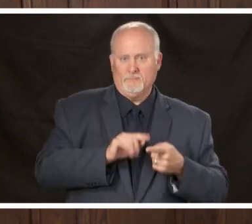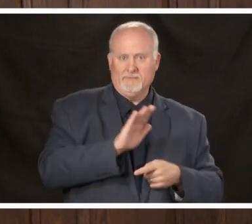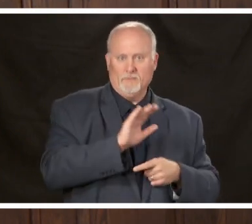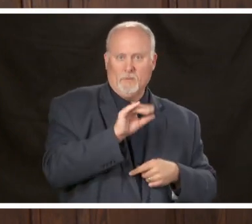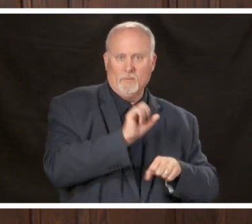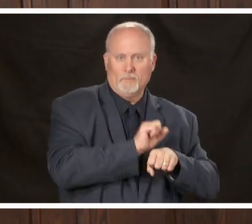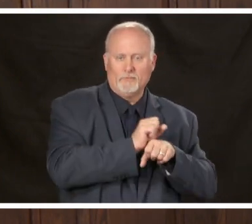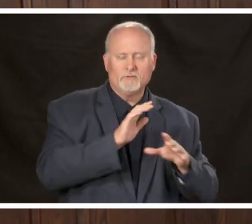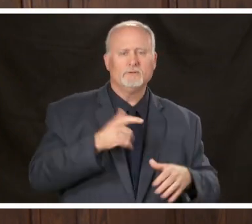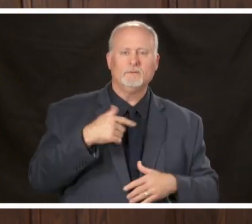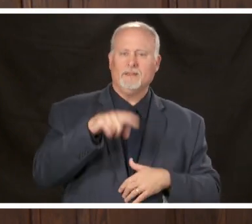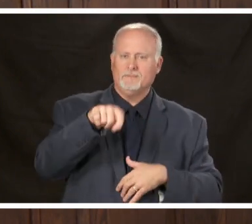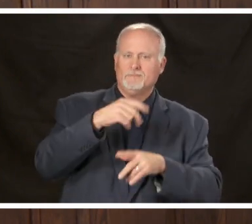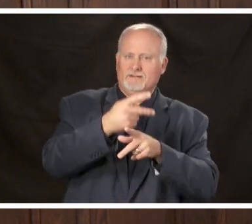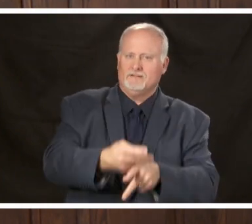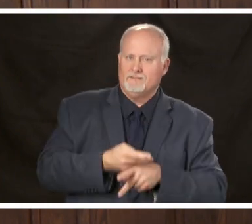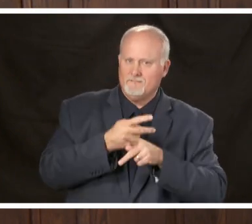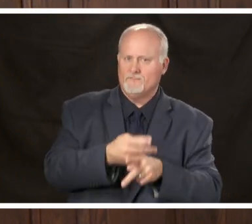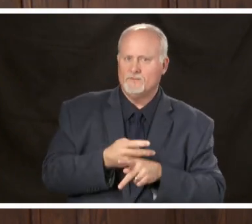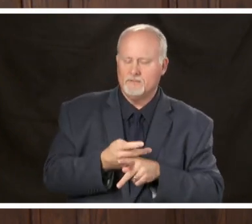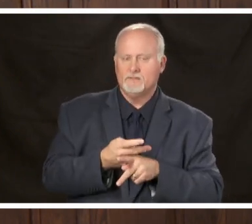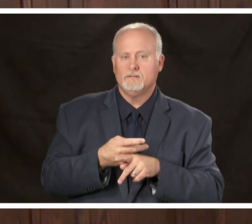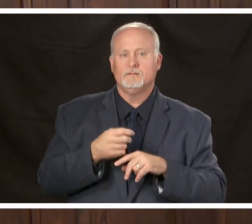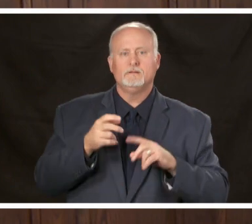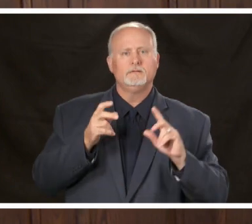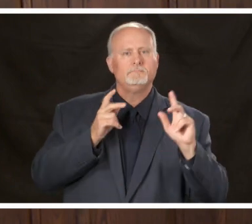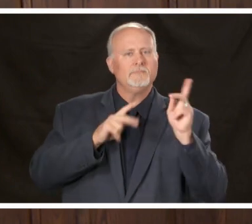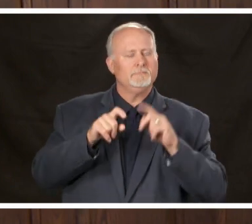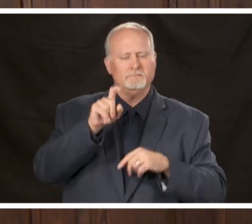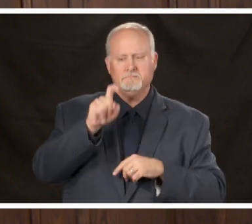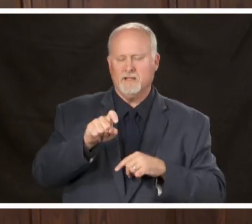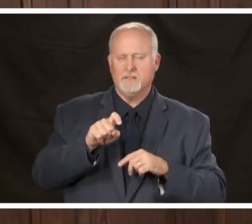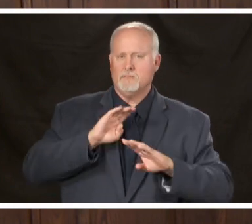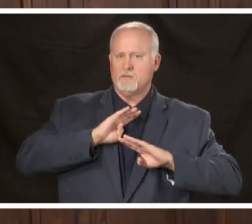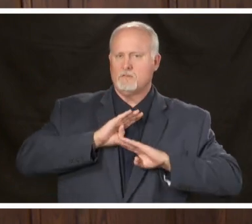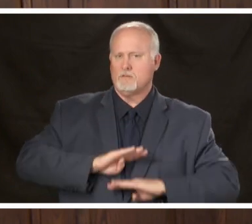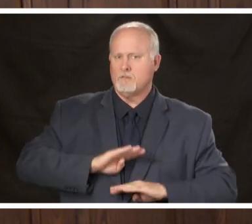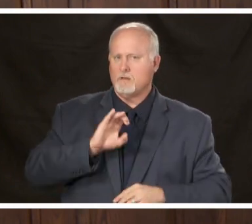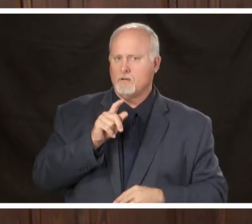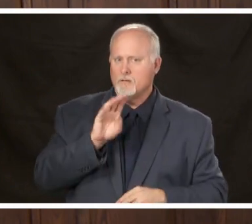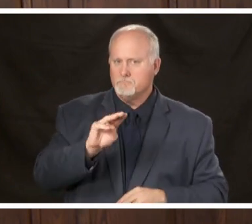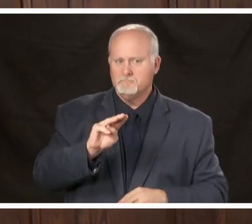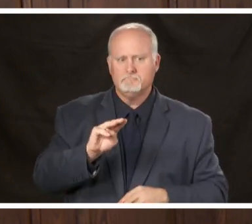smart I think people need to remain calm and just follow the ordinances because